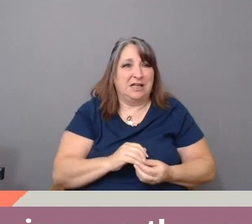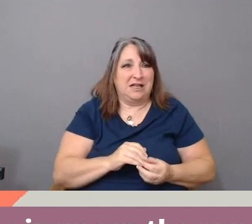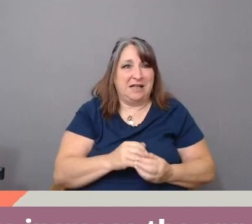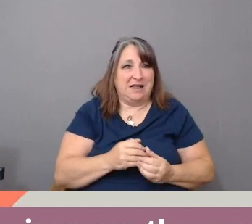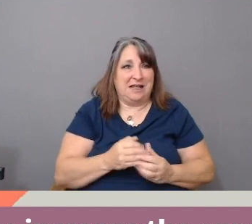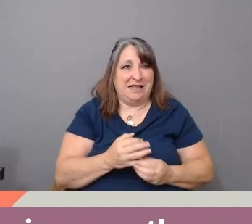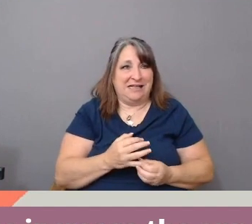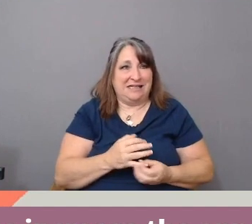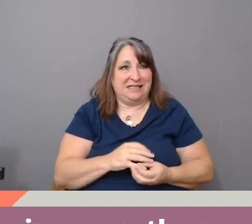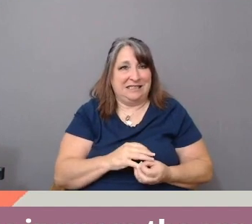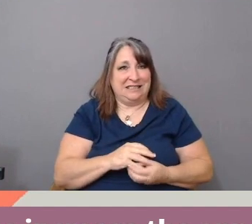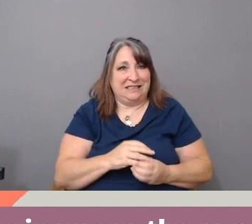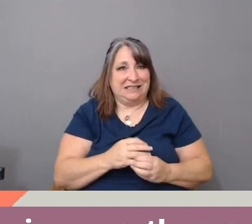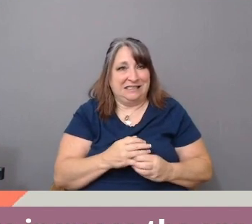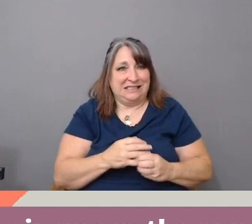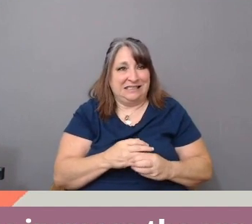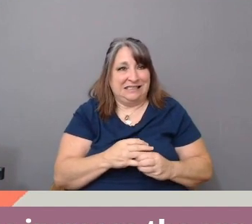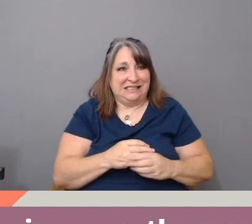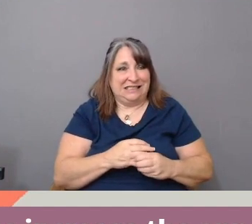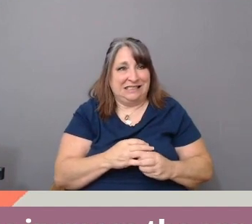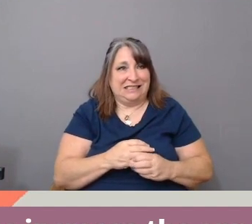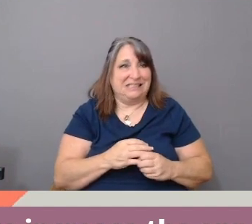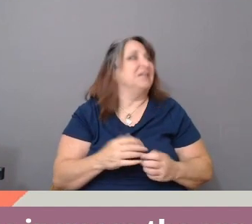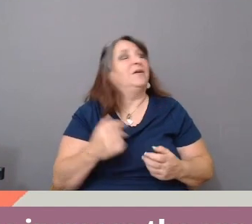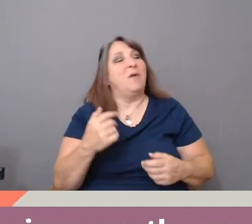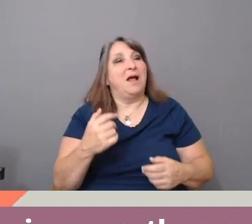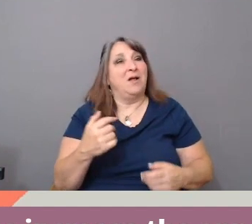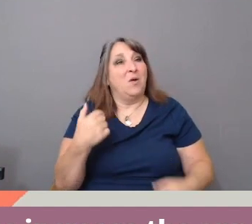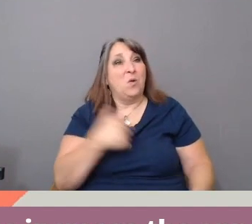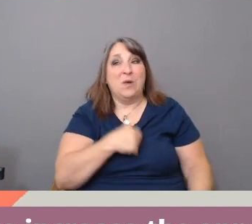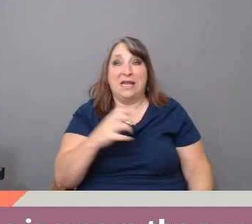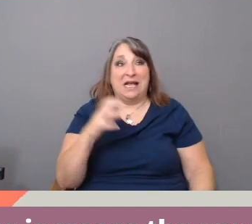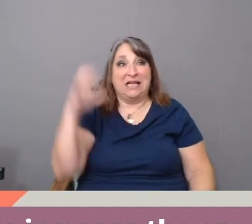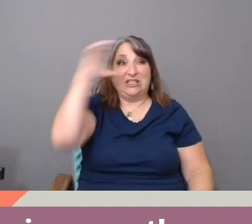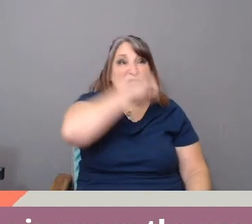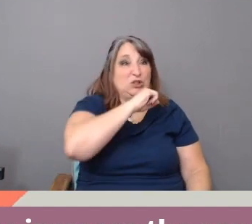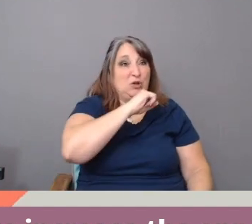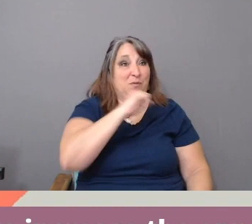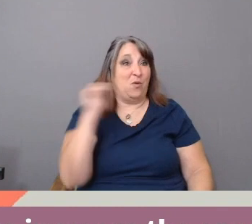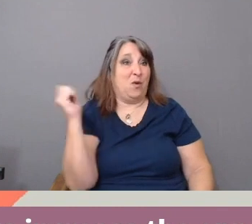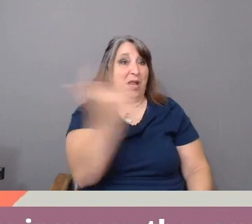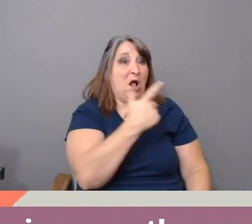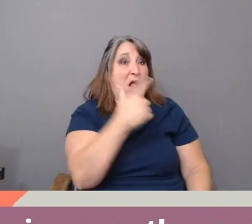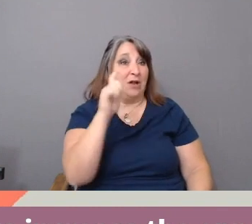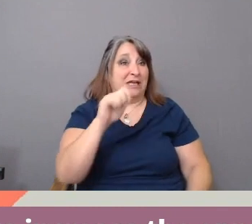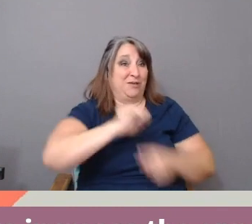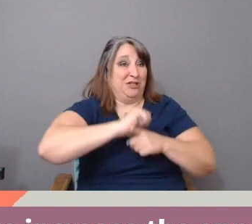I just take issue with the assumption that we all need to be trained to get to leadership positions.